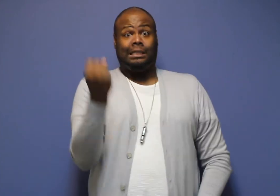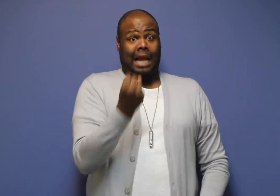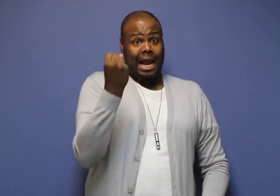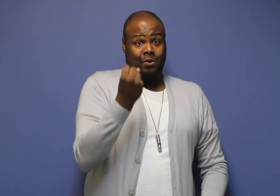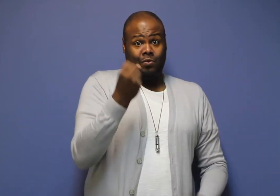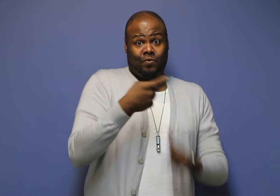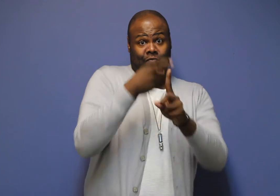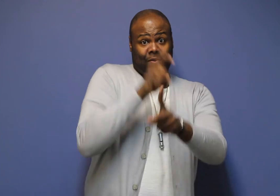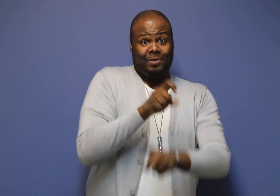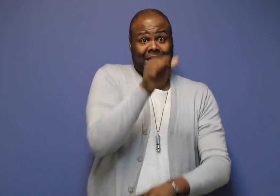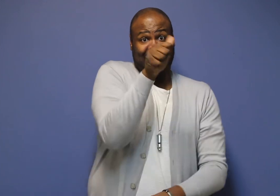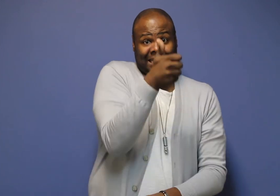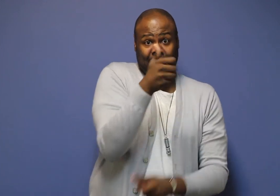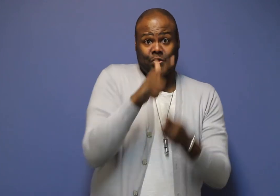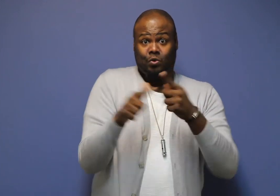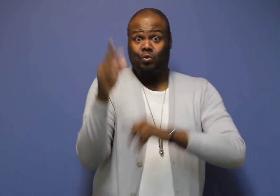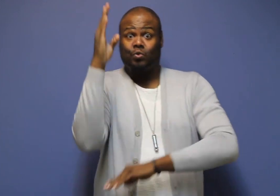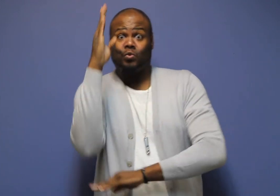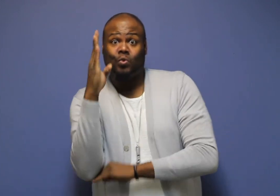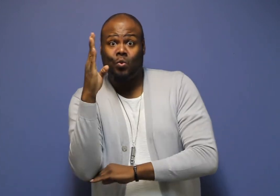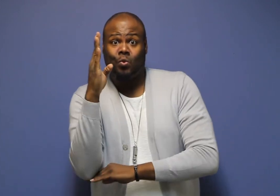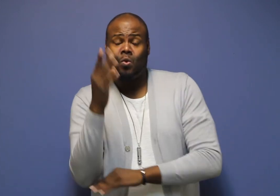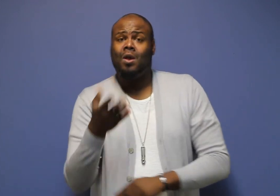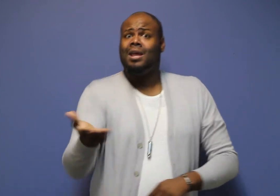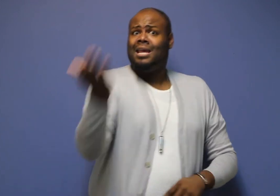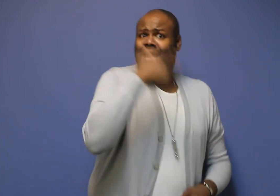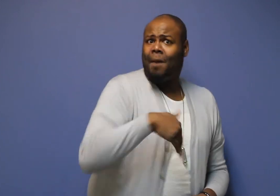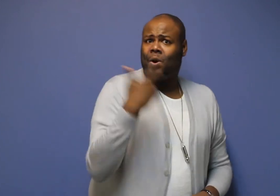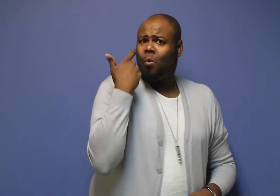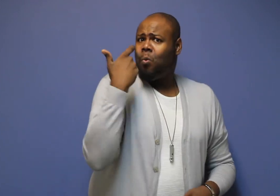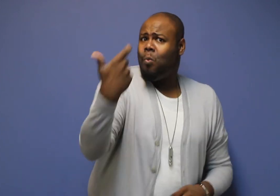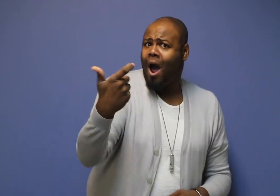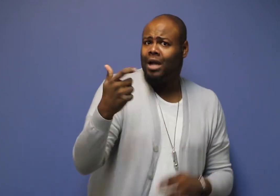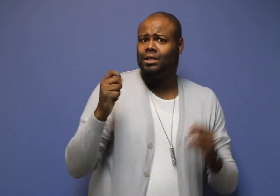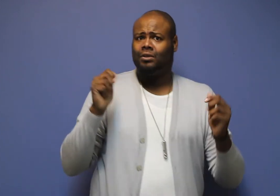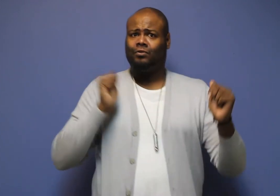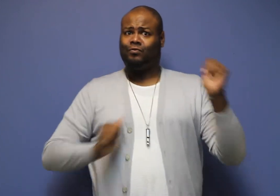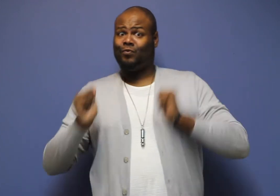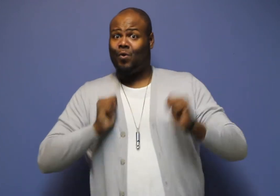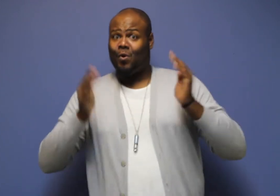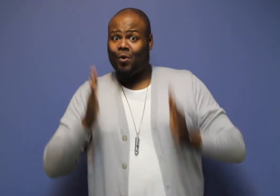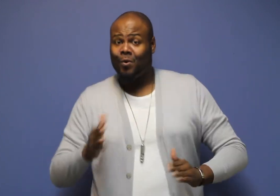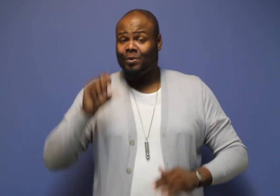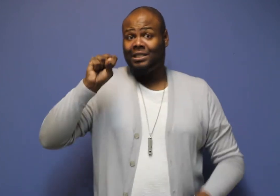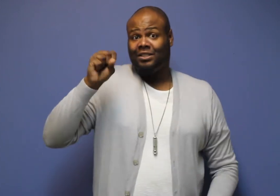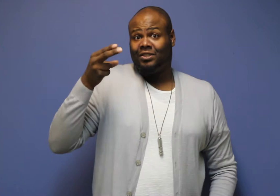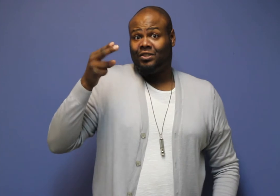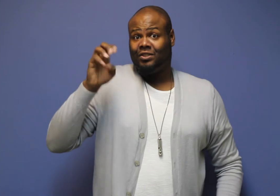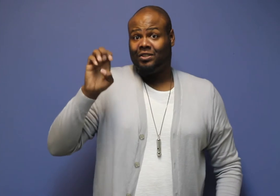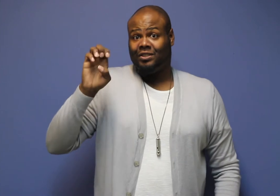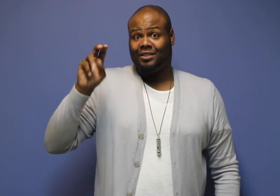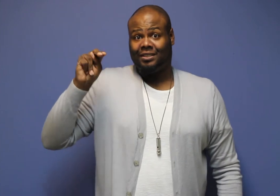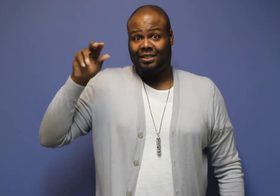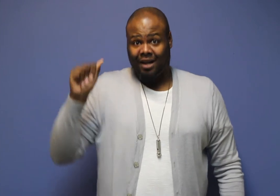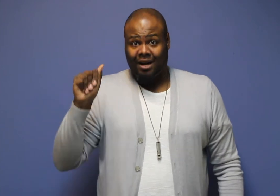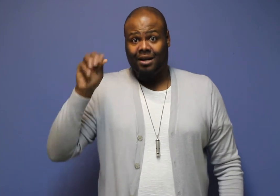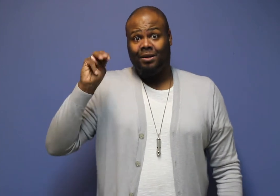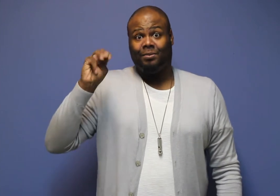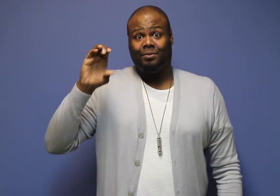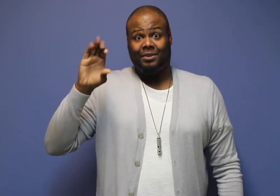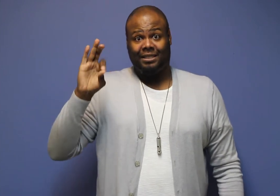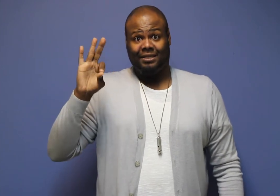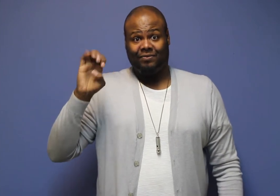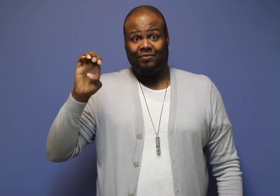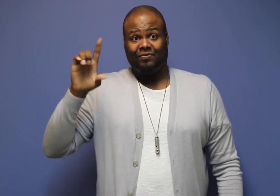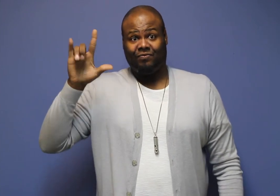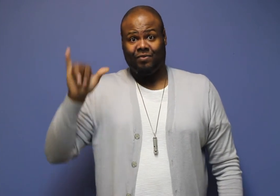Saturday from 10am to noon, come and watch Sheena McFeely.